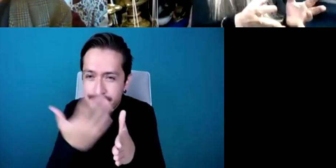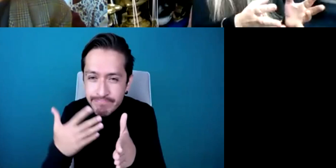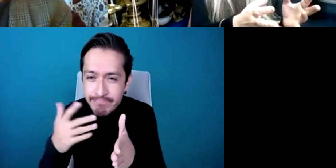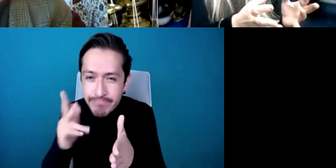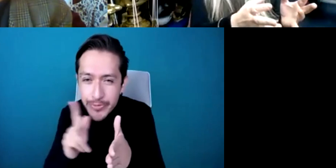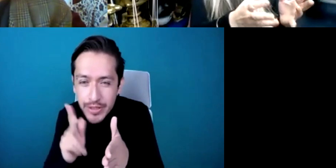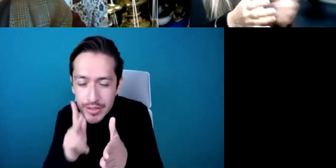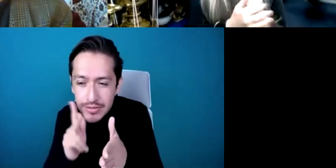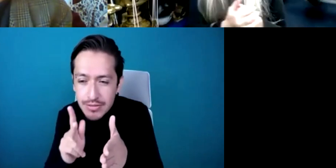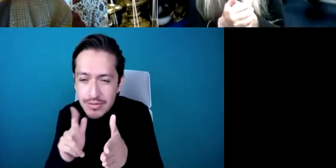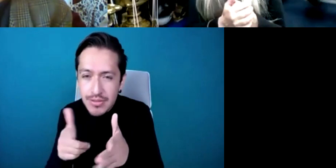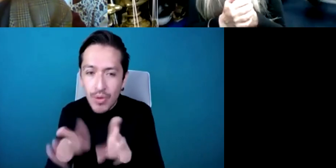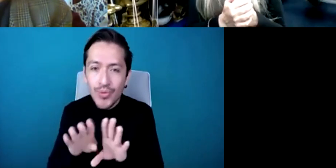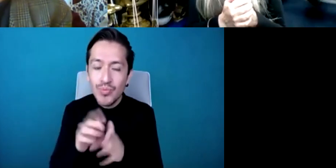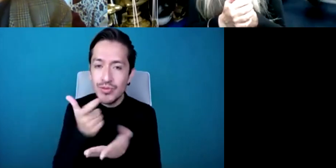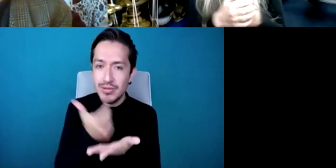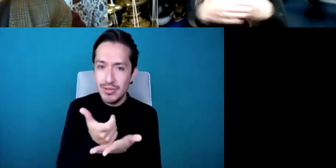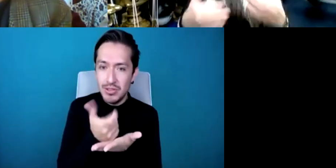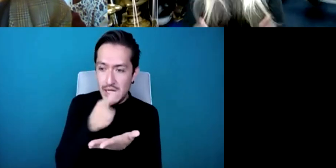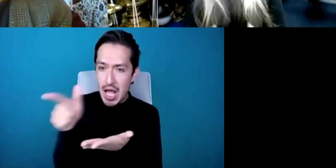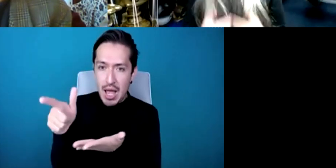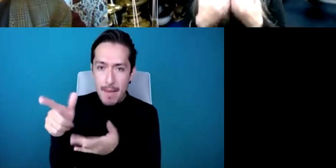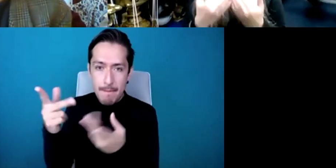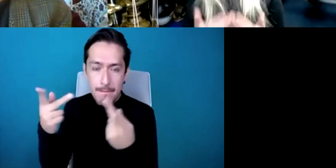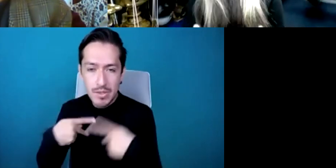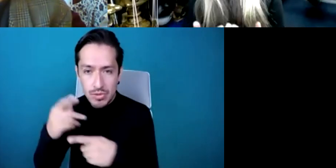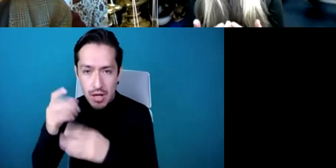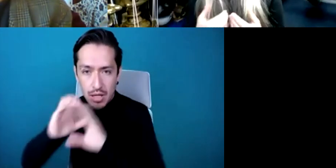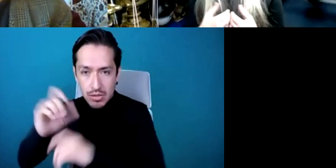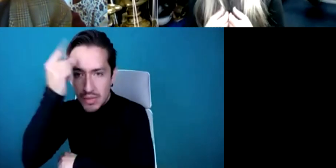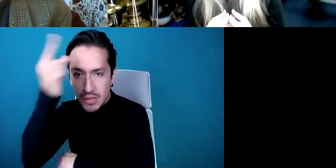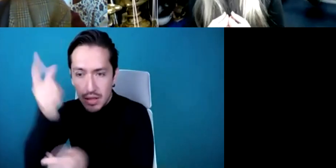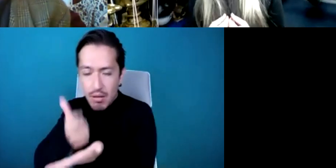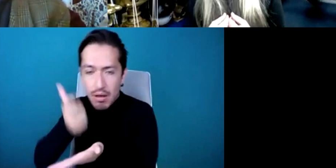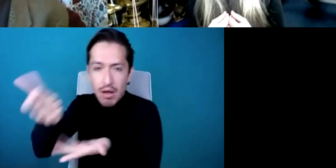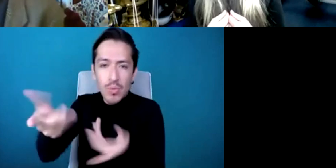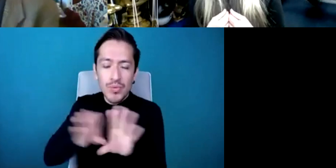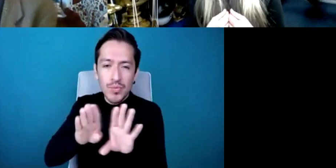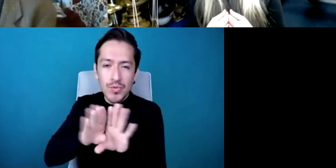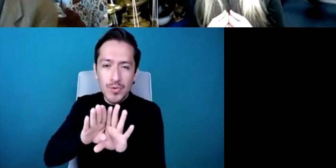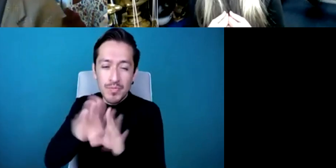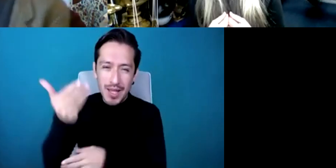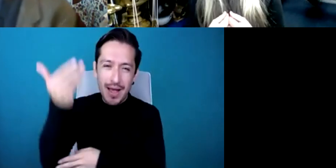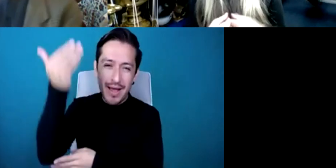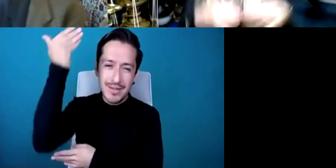the composer and then in the early days of course a lot of the commissions were supported by